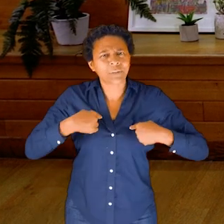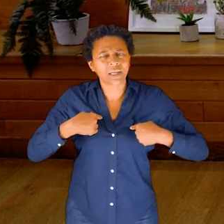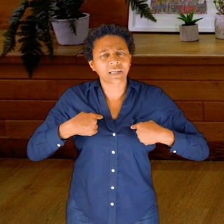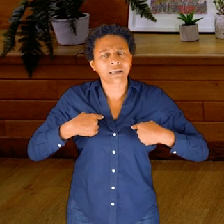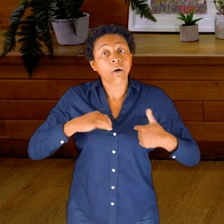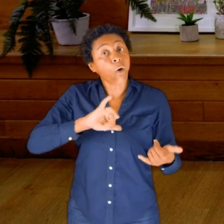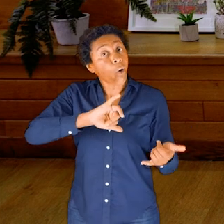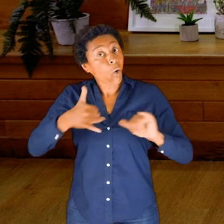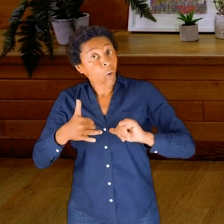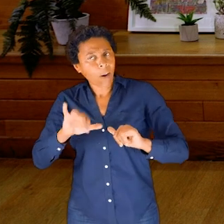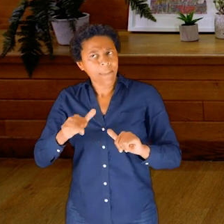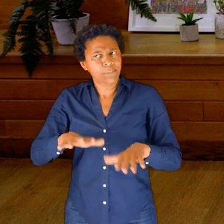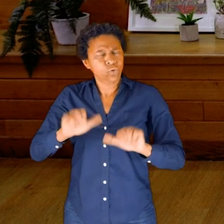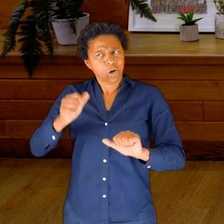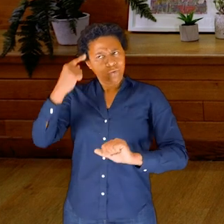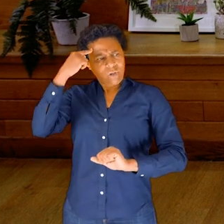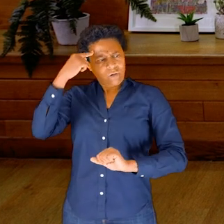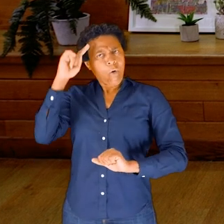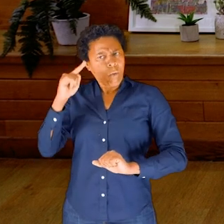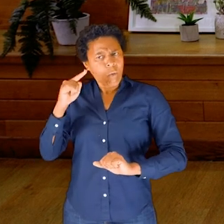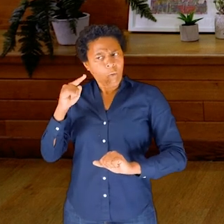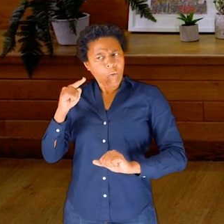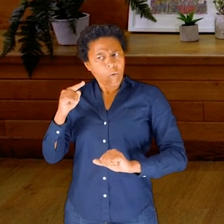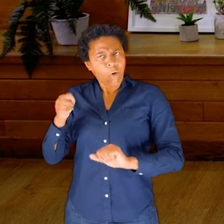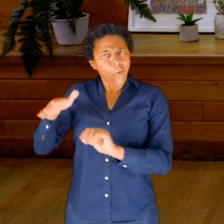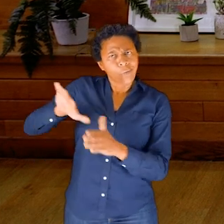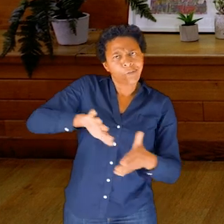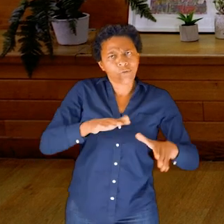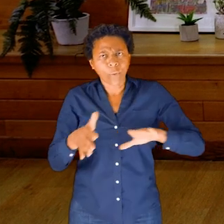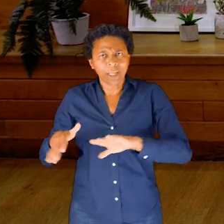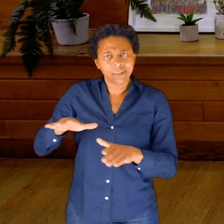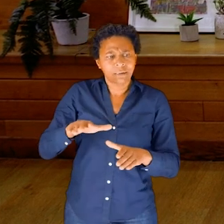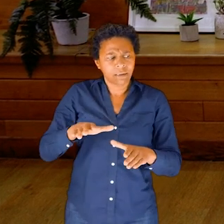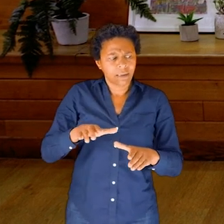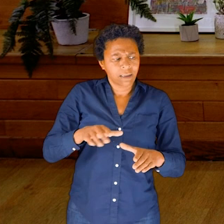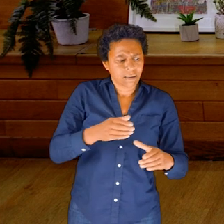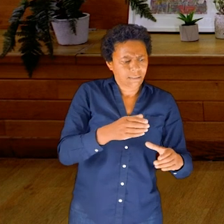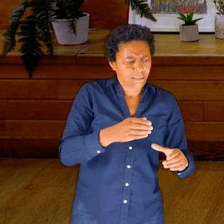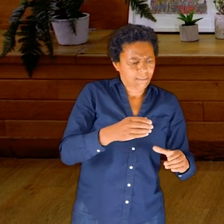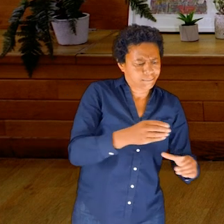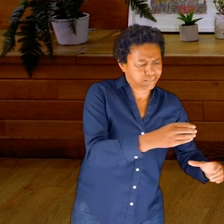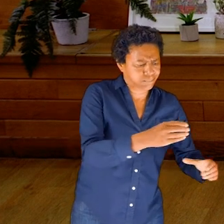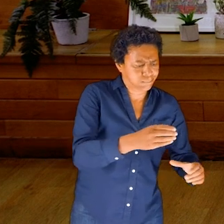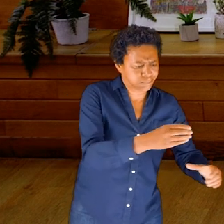itself is moving and influencing or changing the containers.